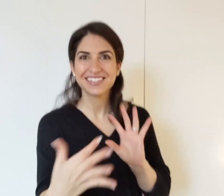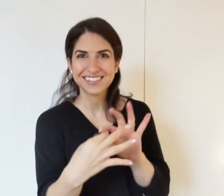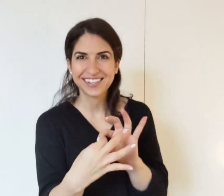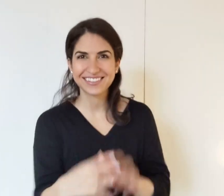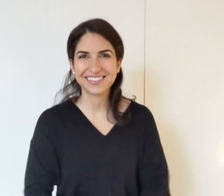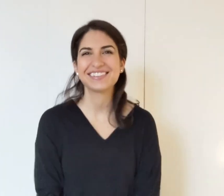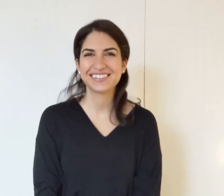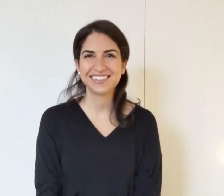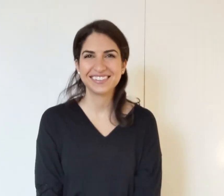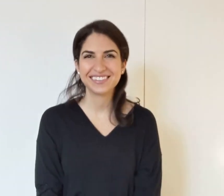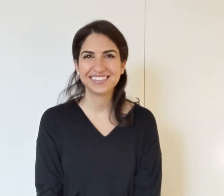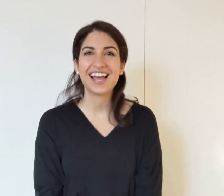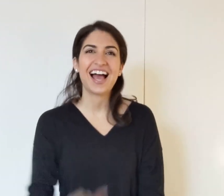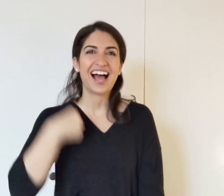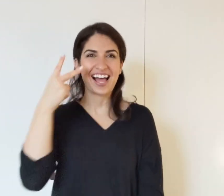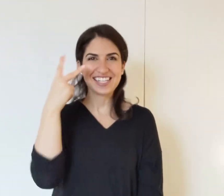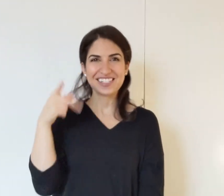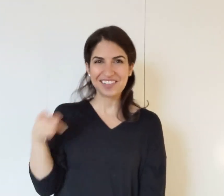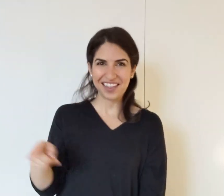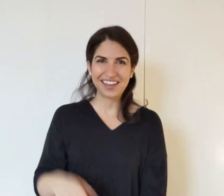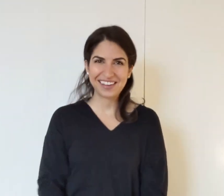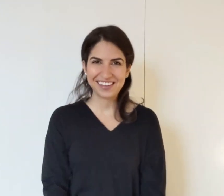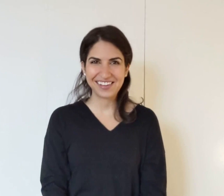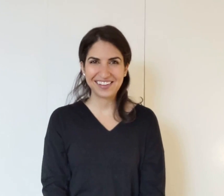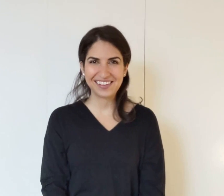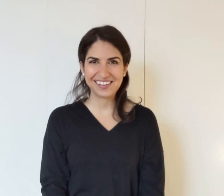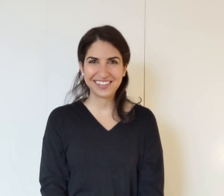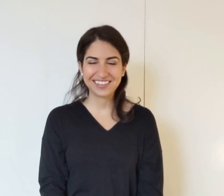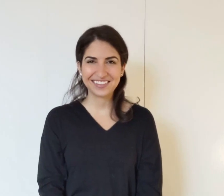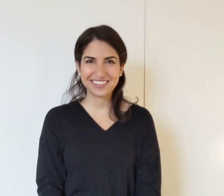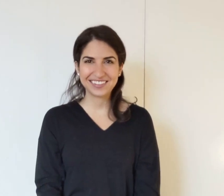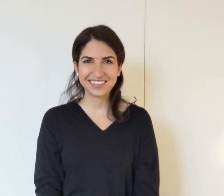we can connect. I'll see you there.